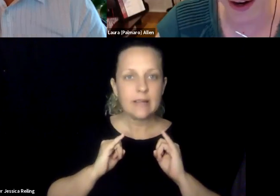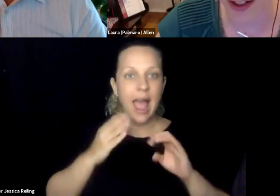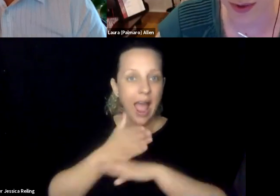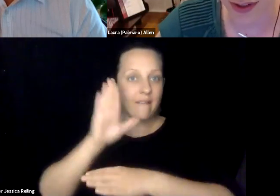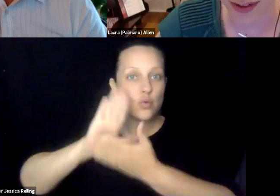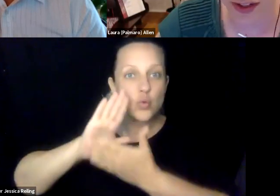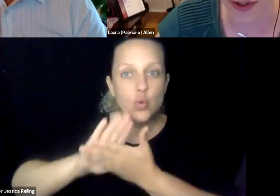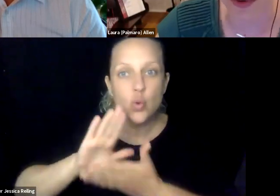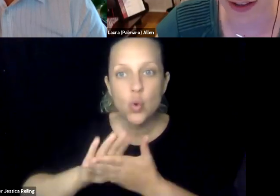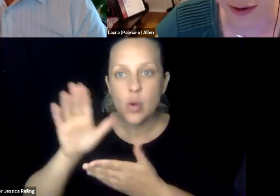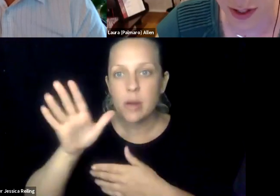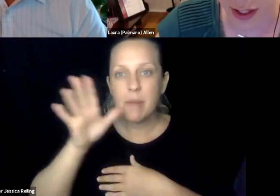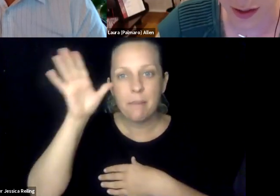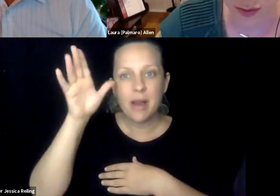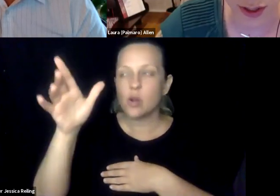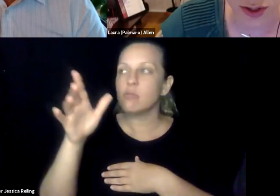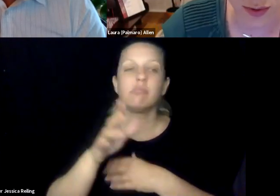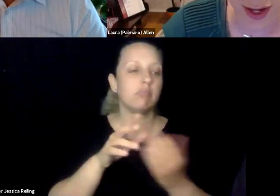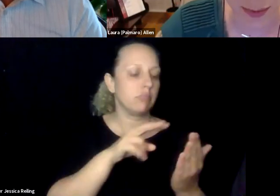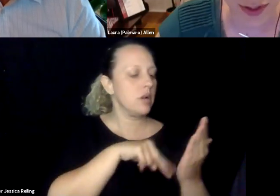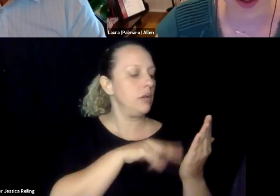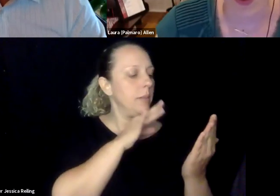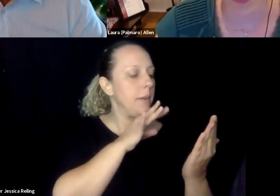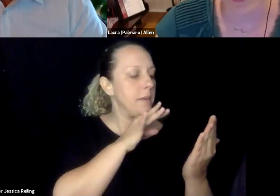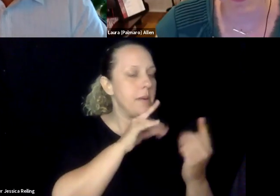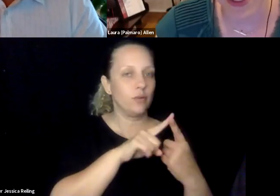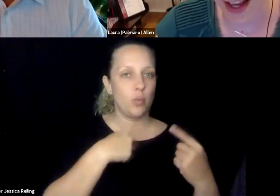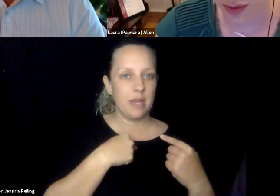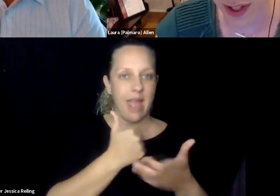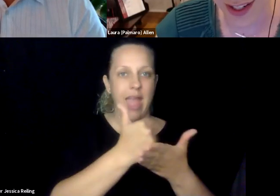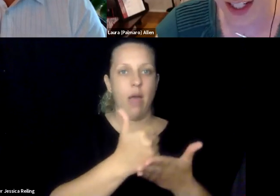for me, was defined by dependence, and I would go home